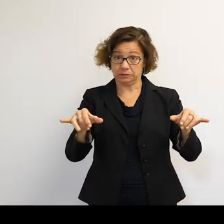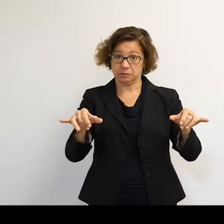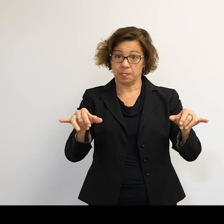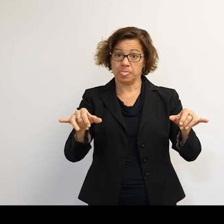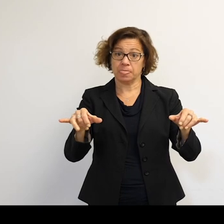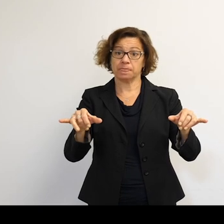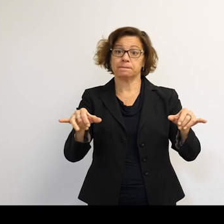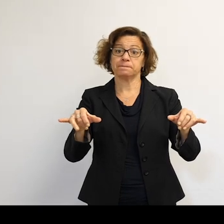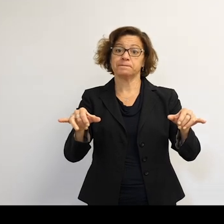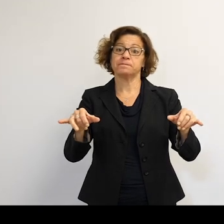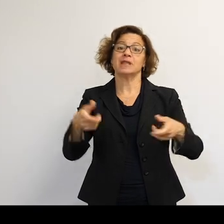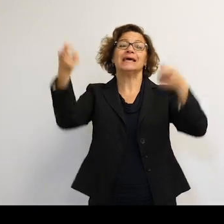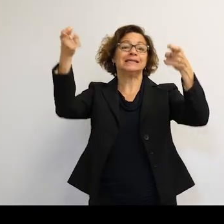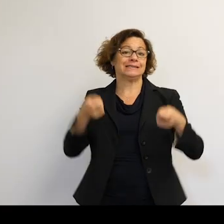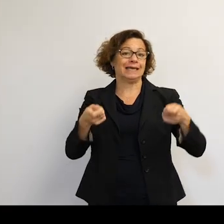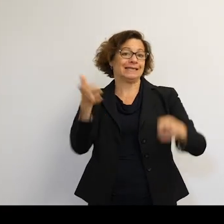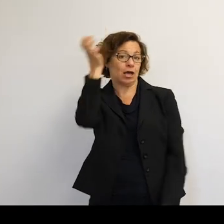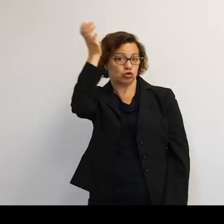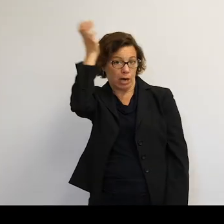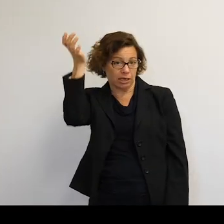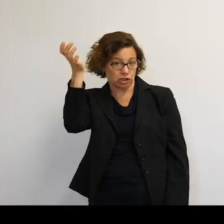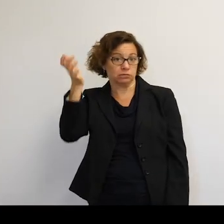that can take down trash. So, right?